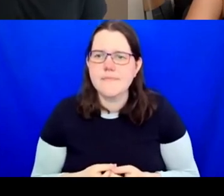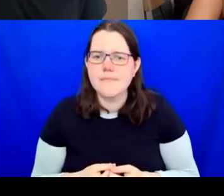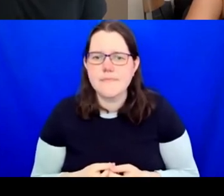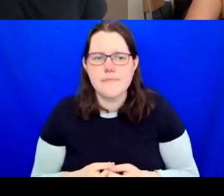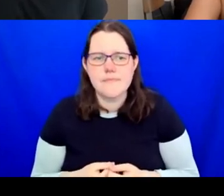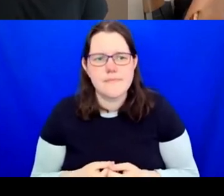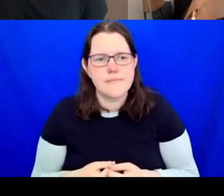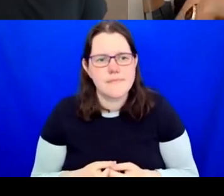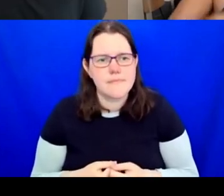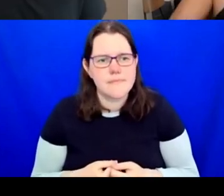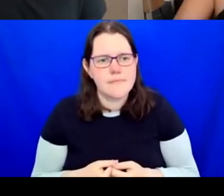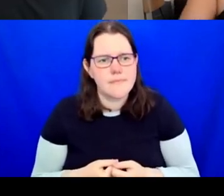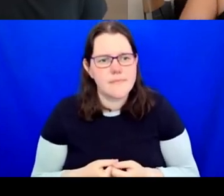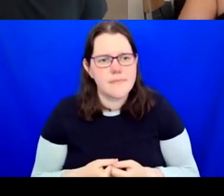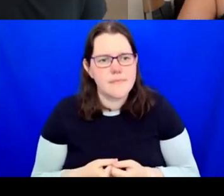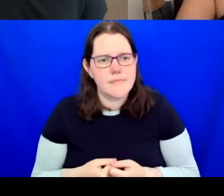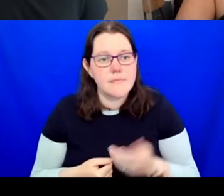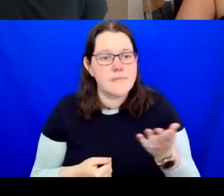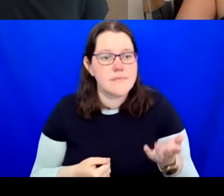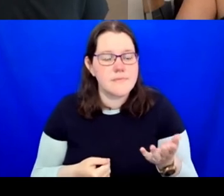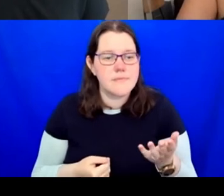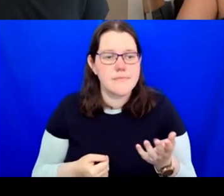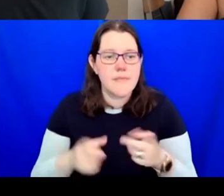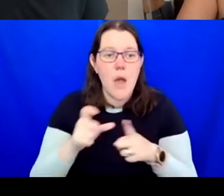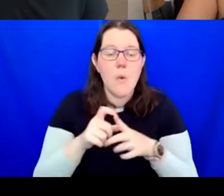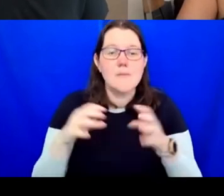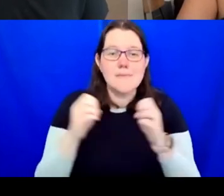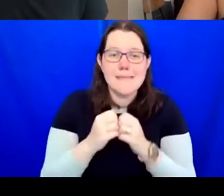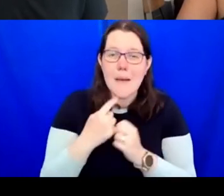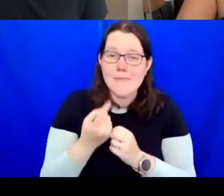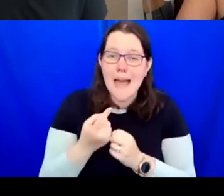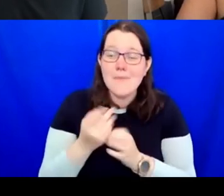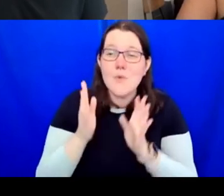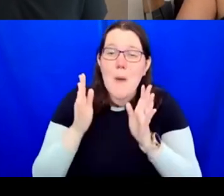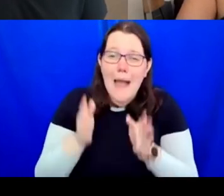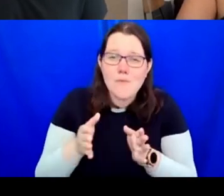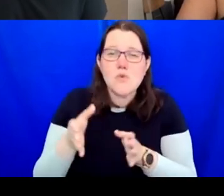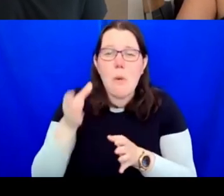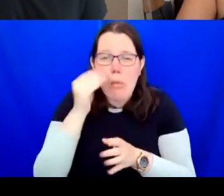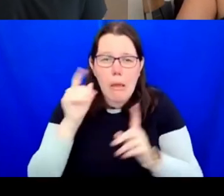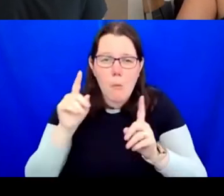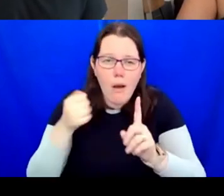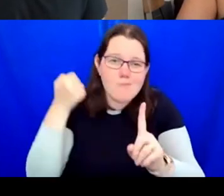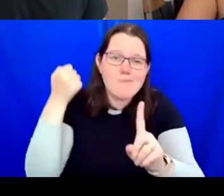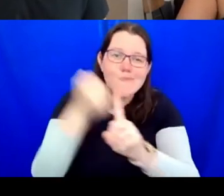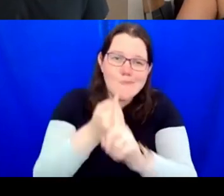Well, I think you have to learn to lobby. You know, at a very basic level,